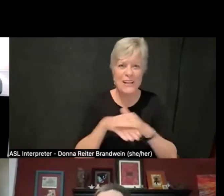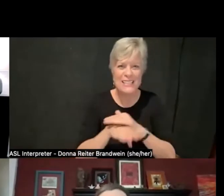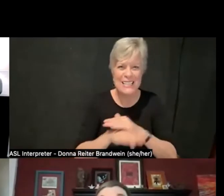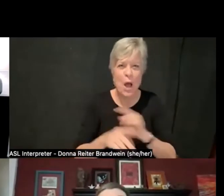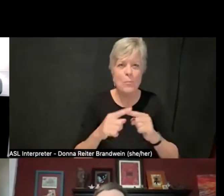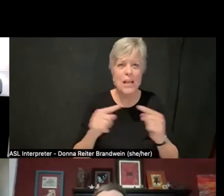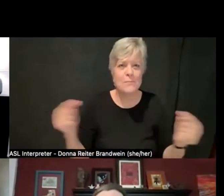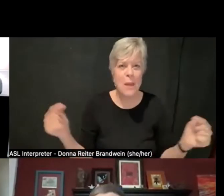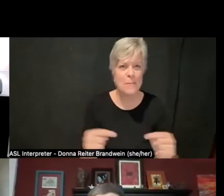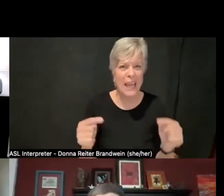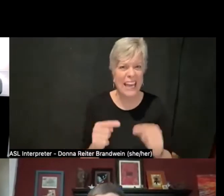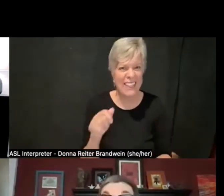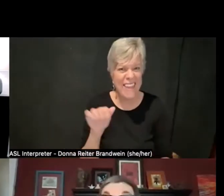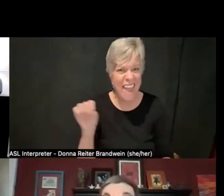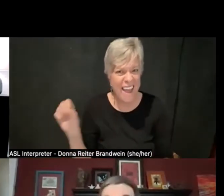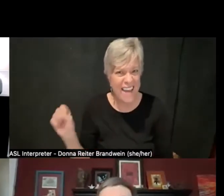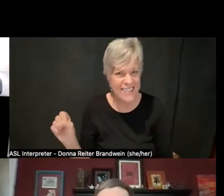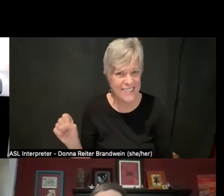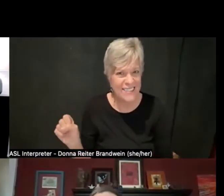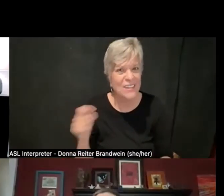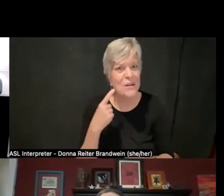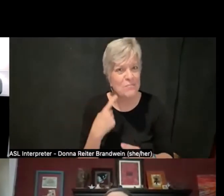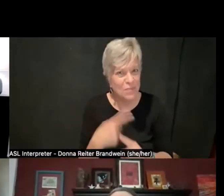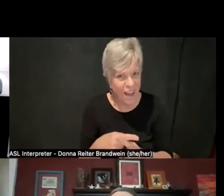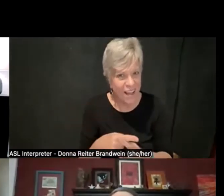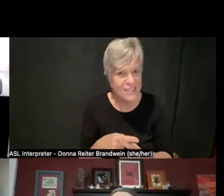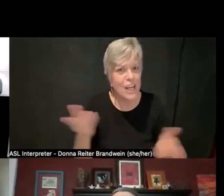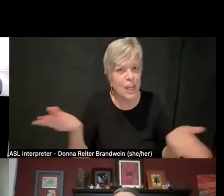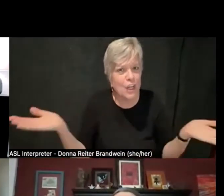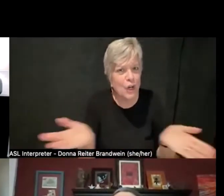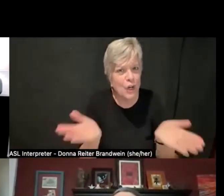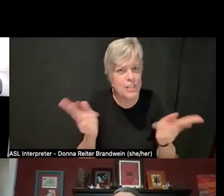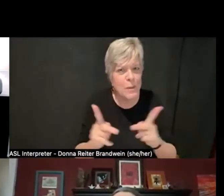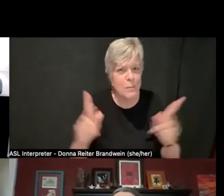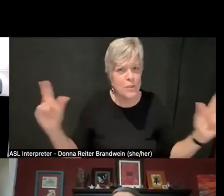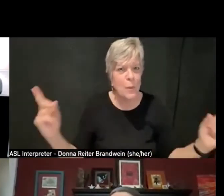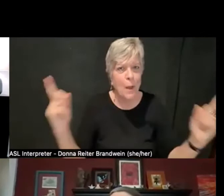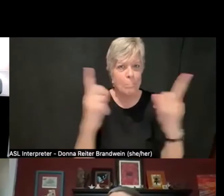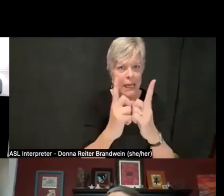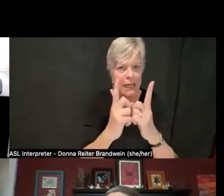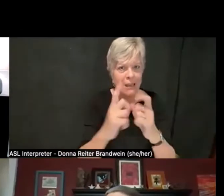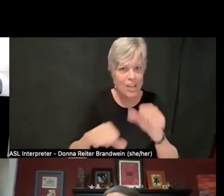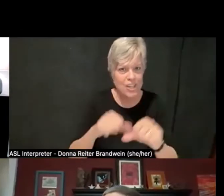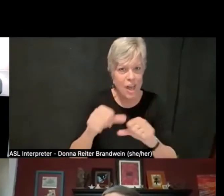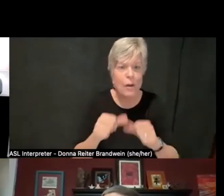to meet each other with permission. So I remember when we invited